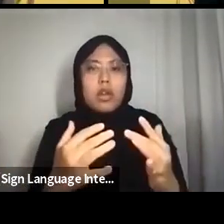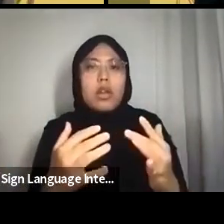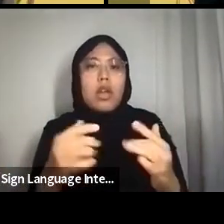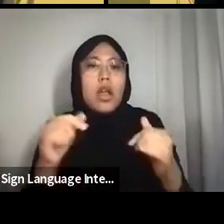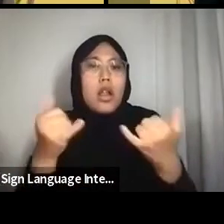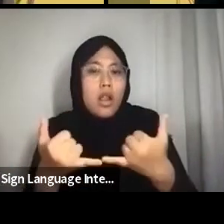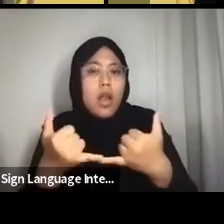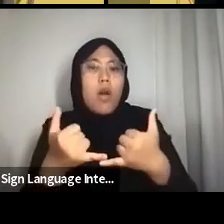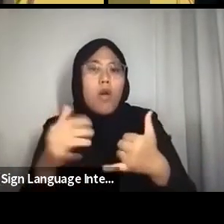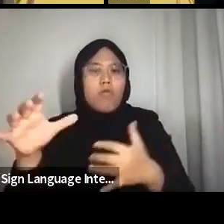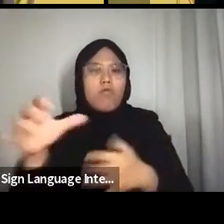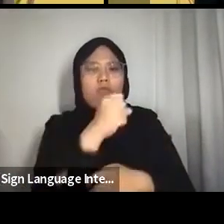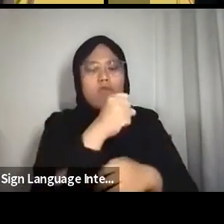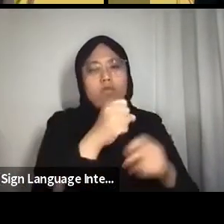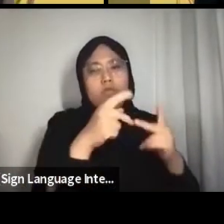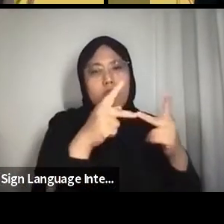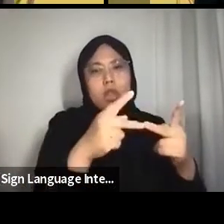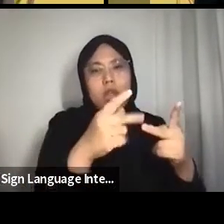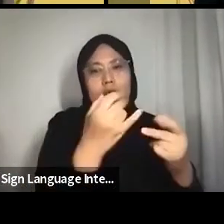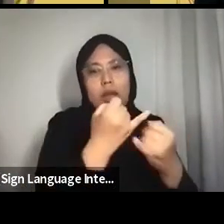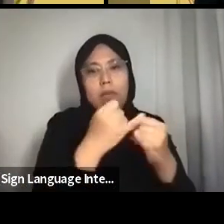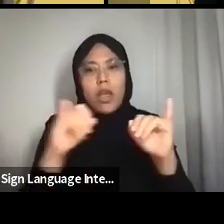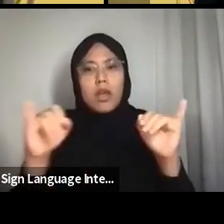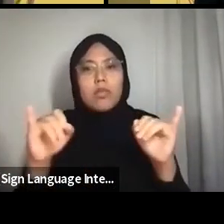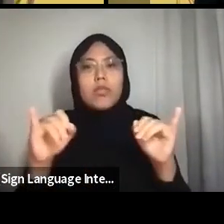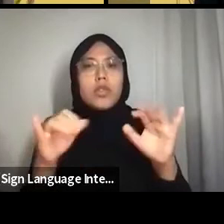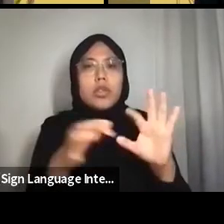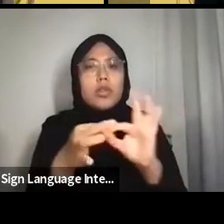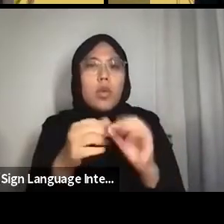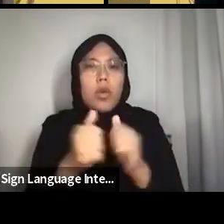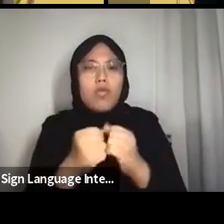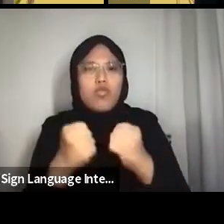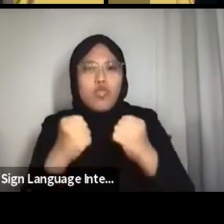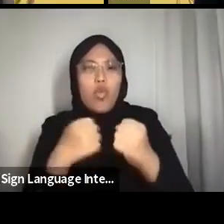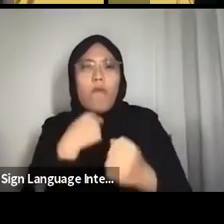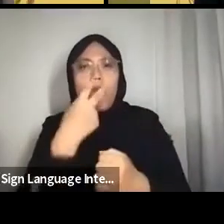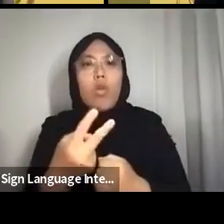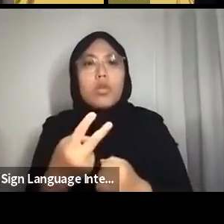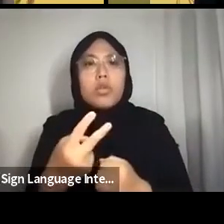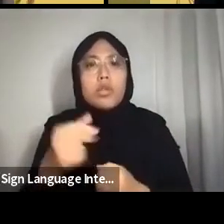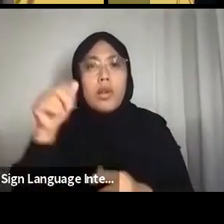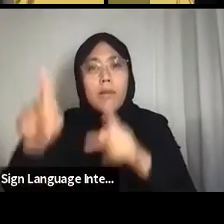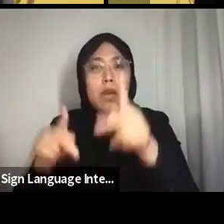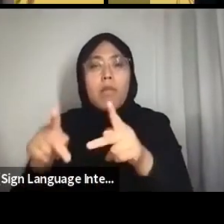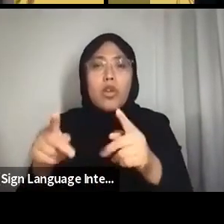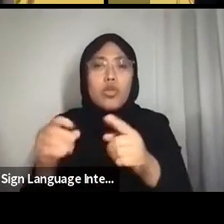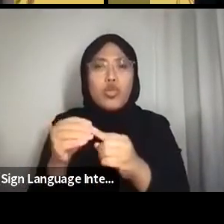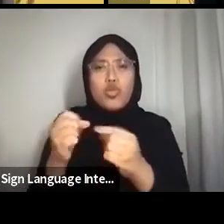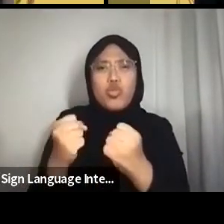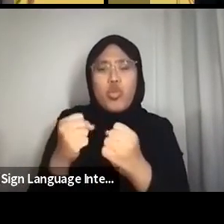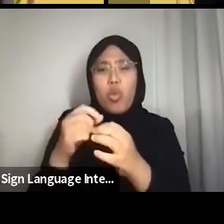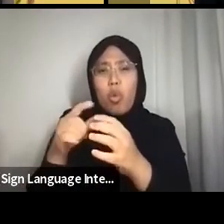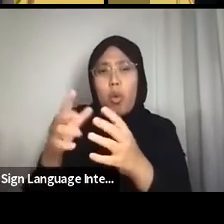Manusia terlalu taksub/Pada asteroid/ Pada debu bintang/Sehingga leka